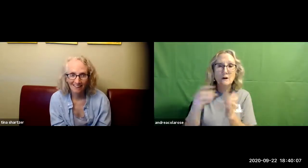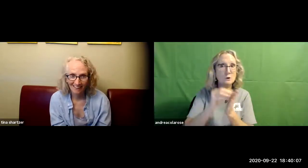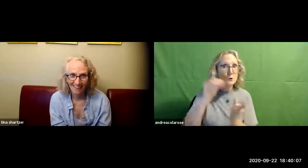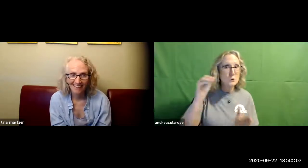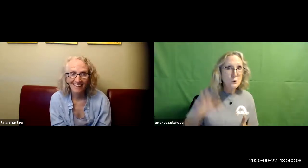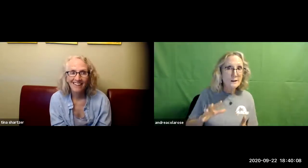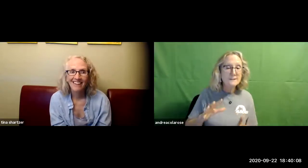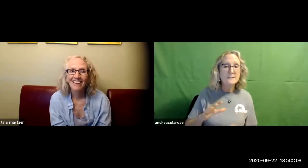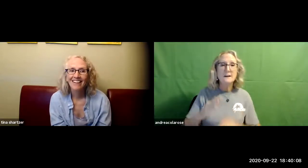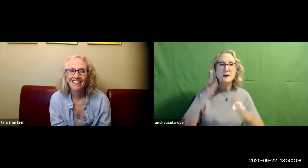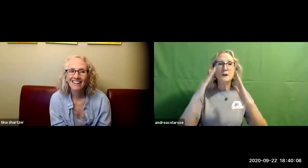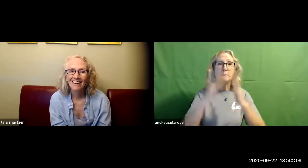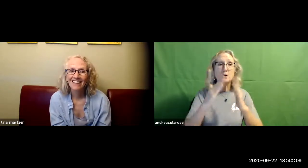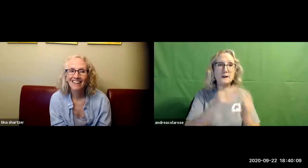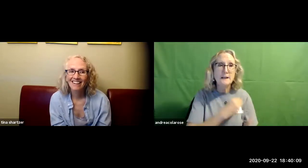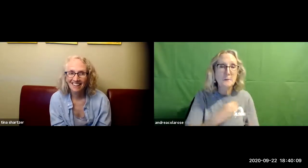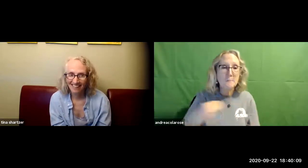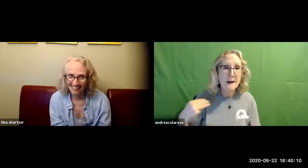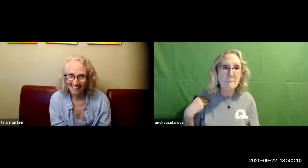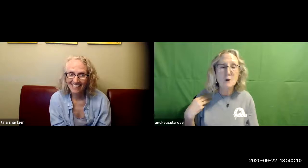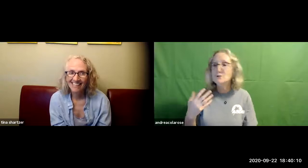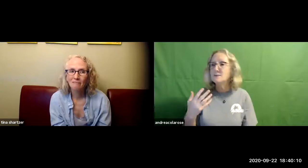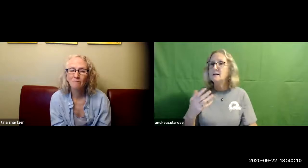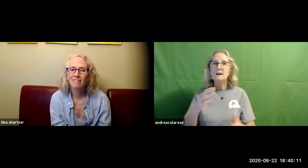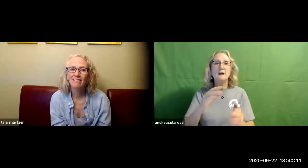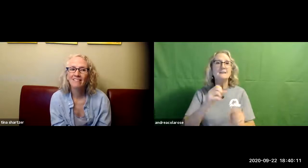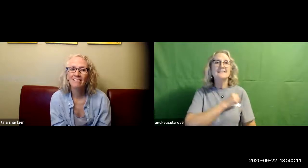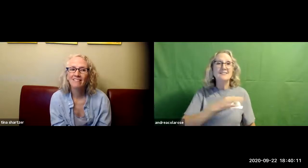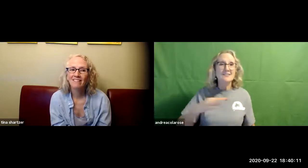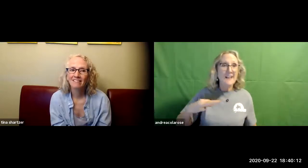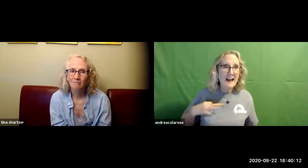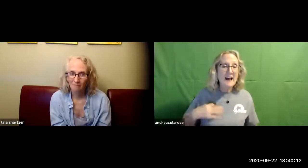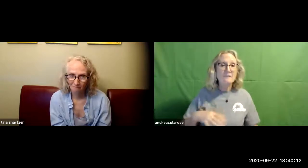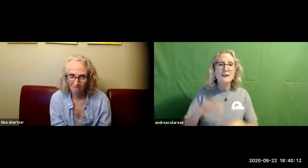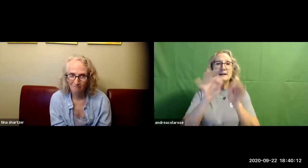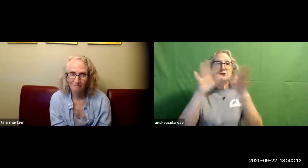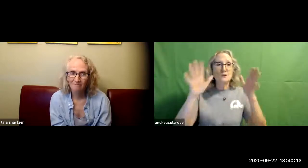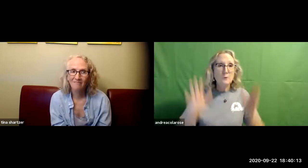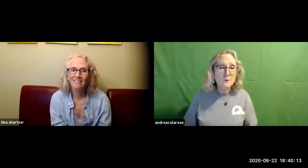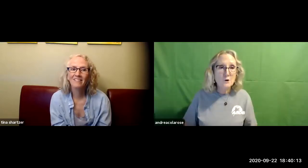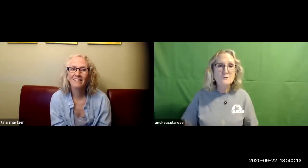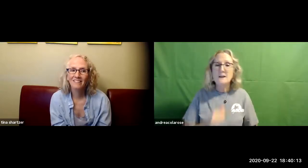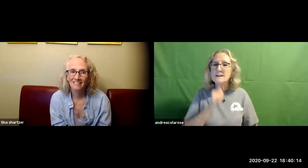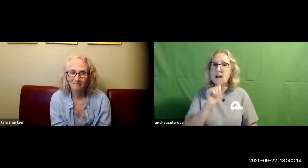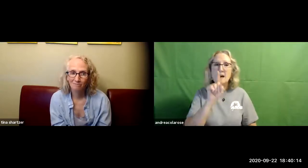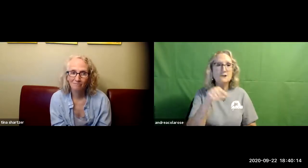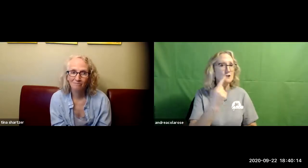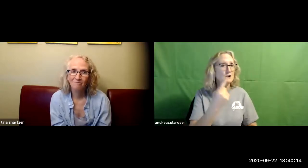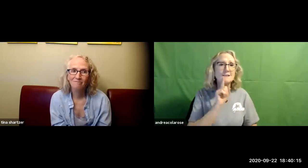staff who help us we recruit students